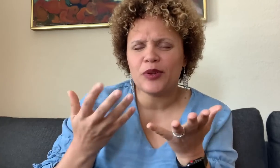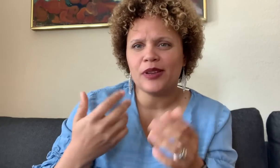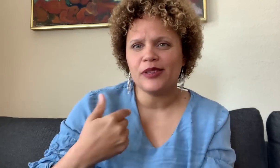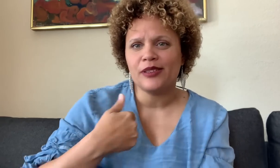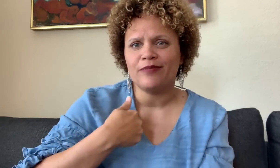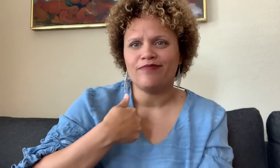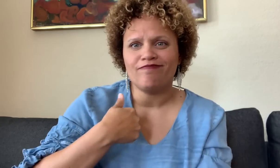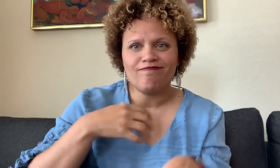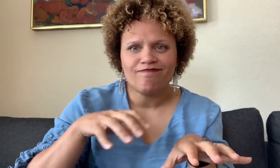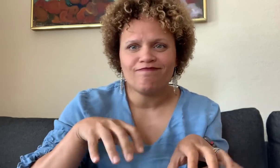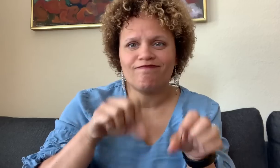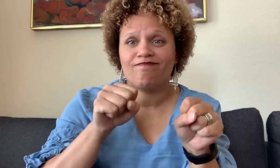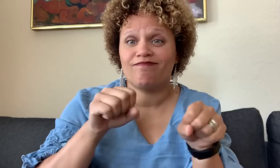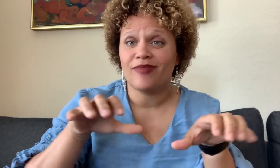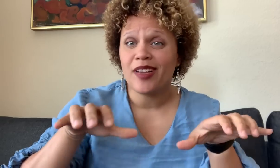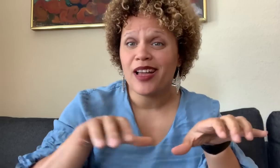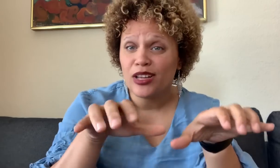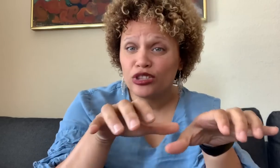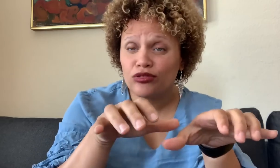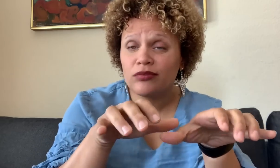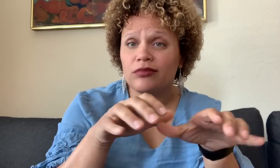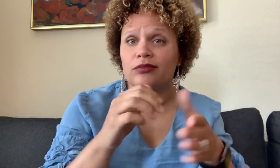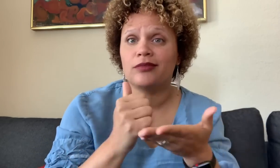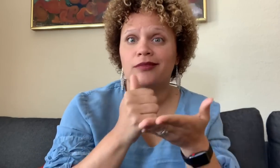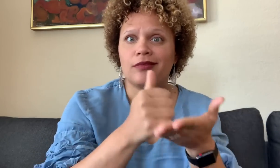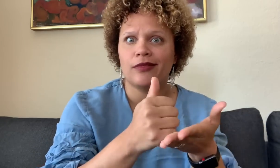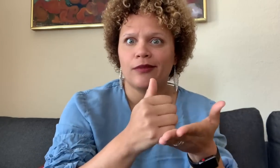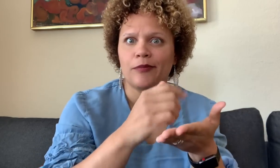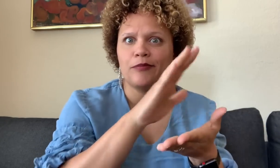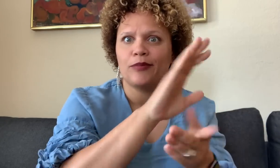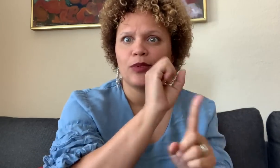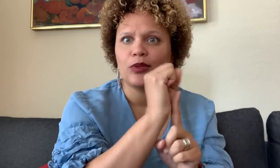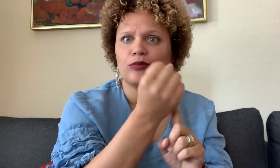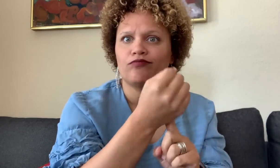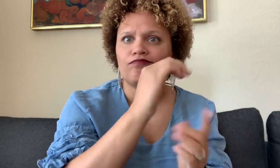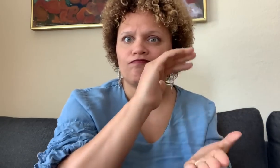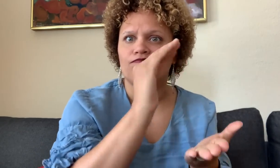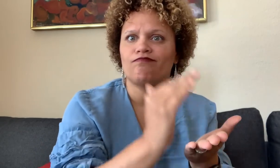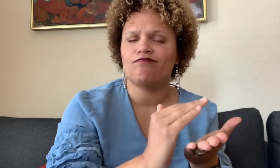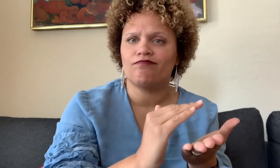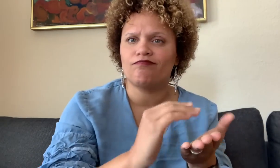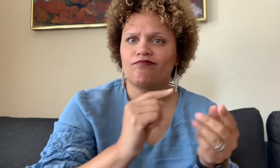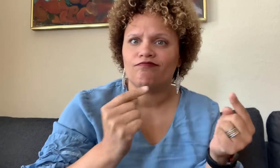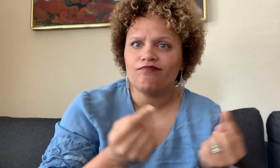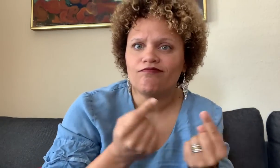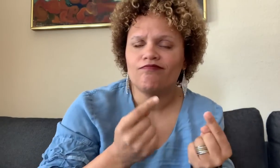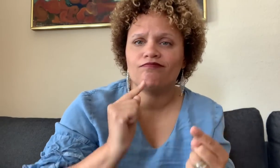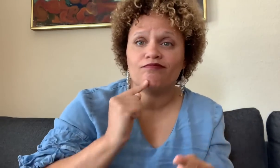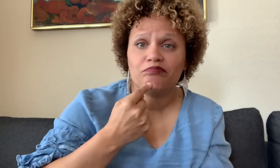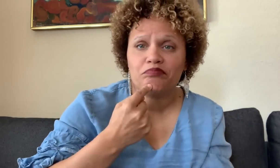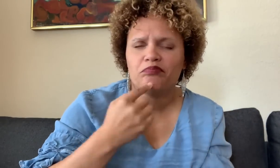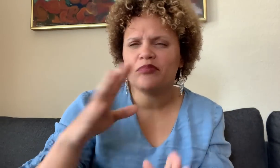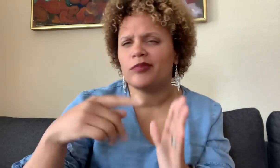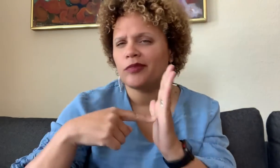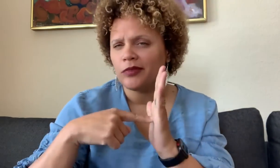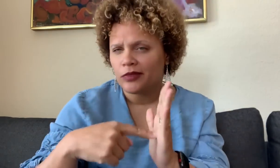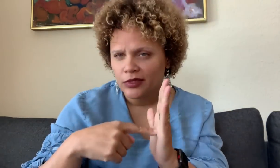Amends means that you seek out ways to take action that will reduce the severity of the effects of the harm you caused.